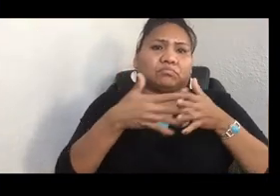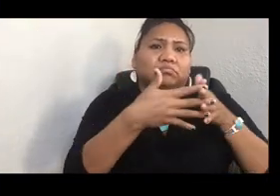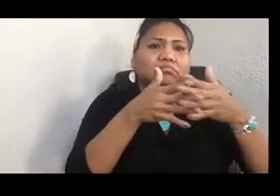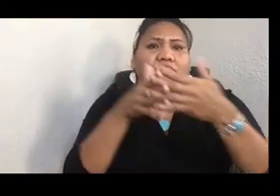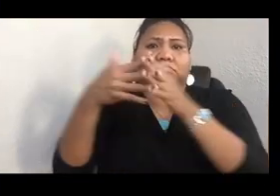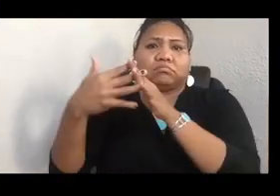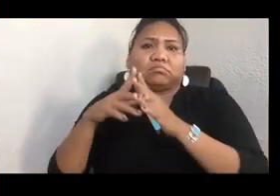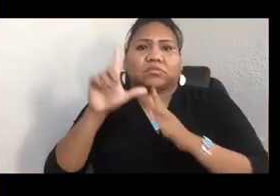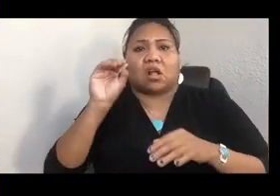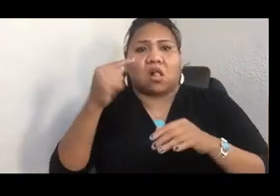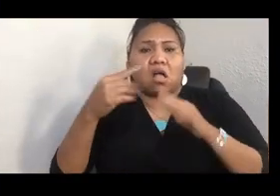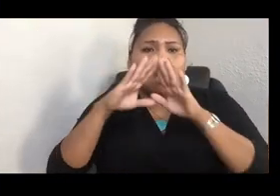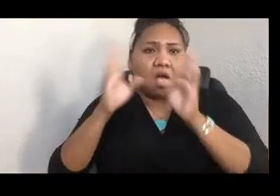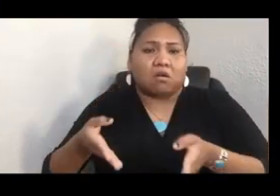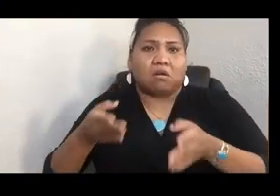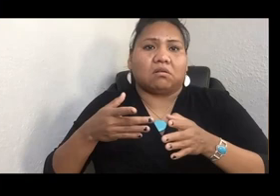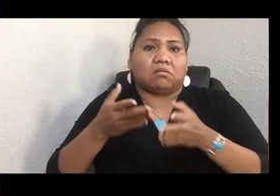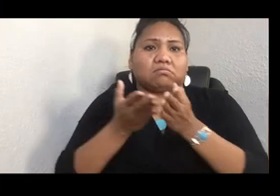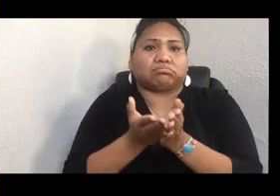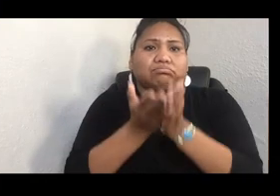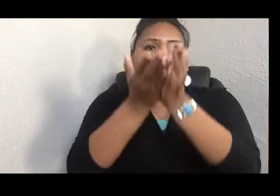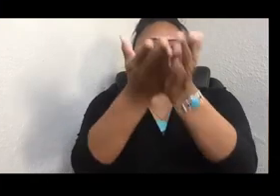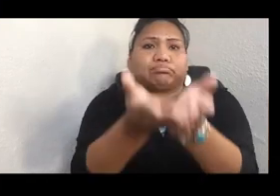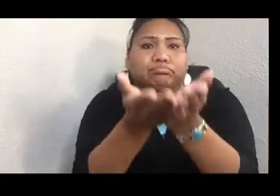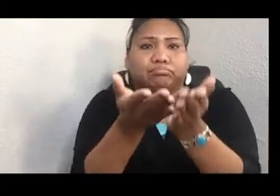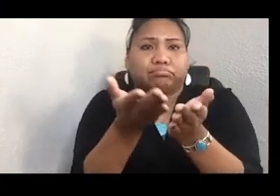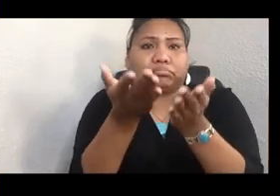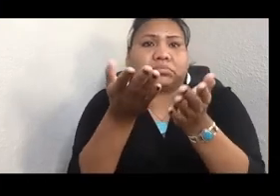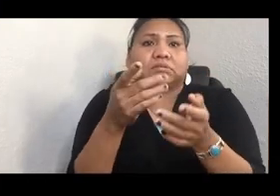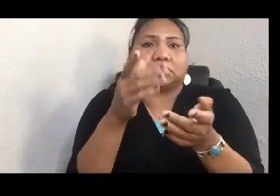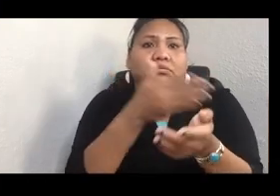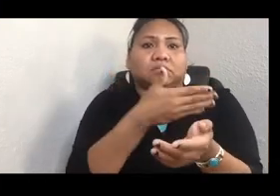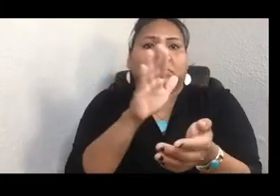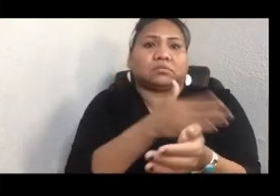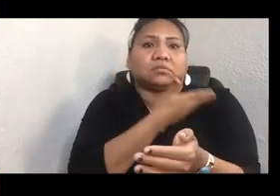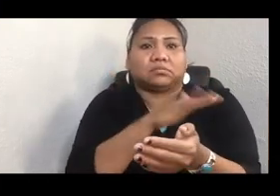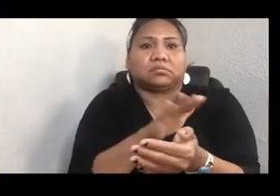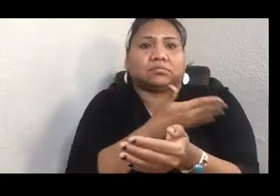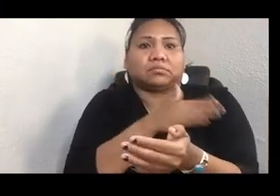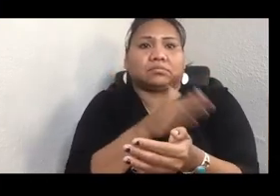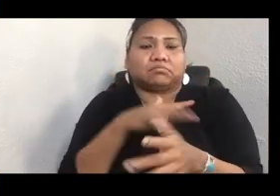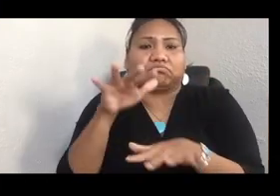sing for those long houses and those people, where they used to live. All throughout the islands to Orcas and Lopez